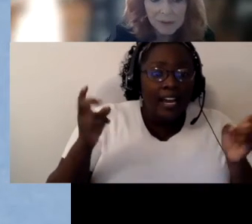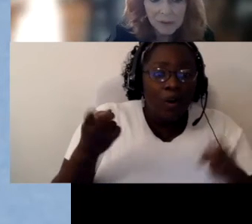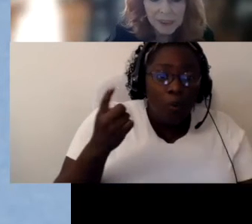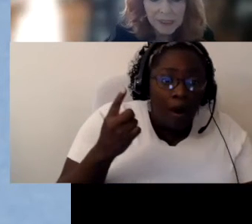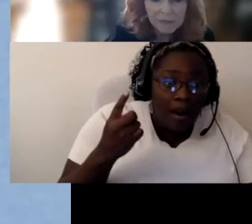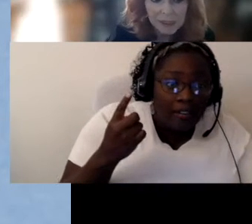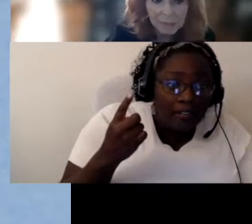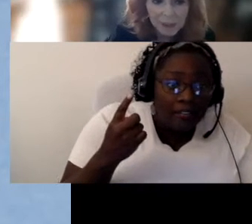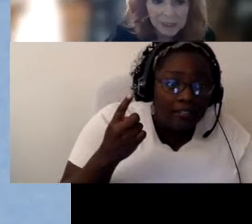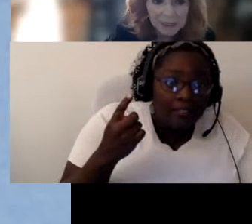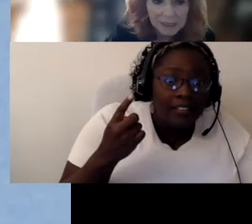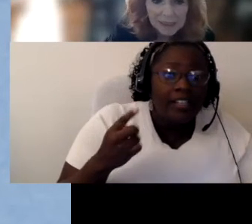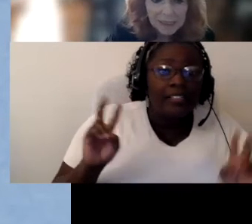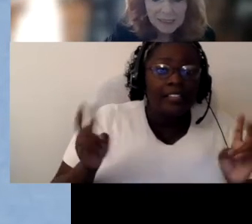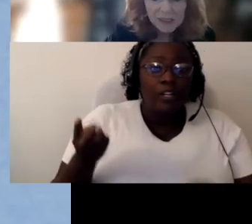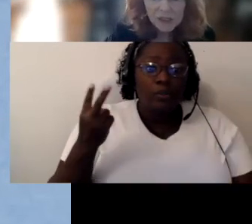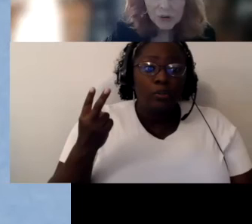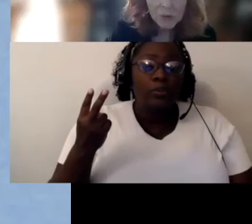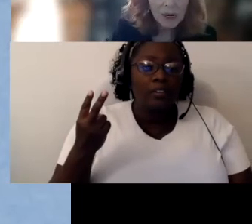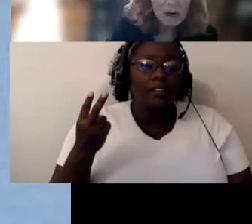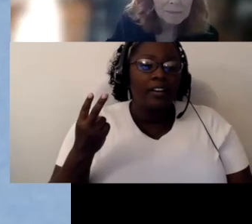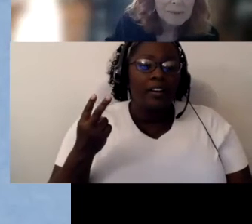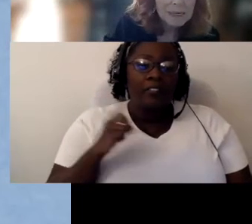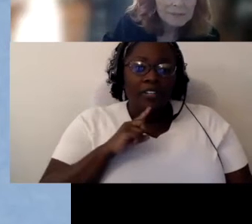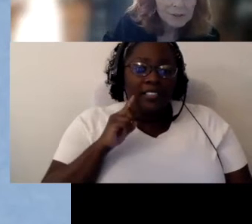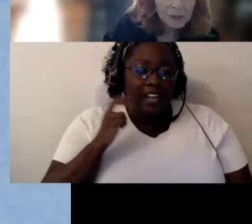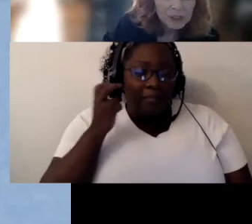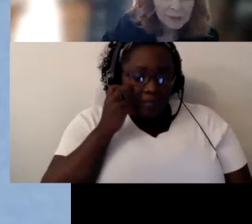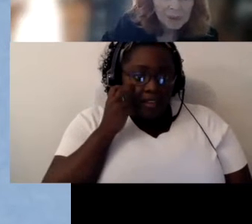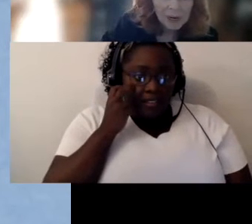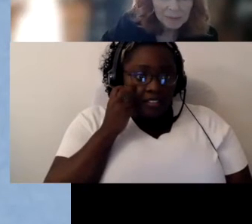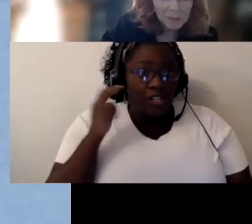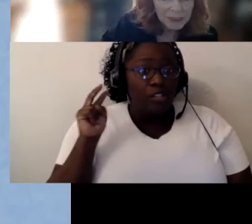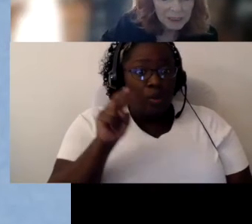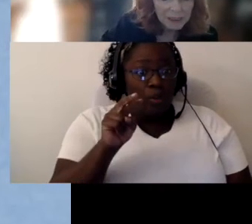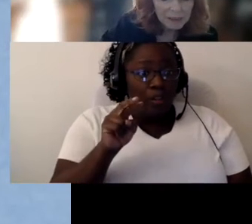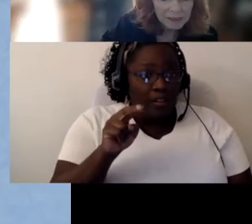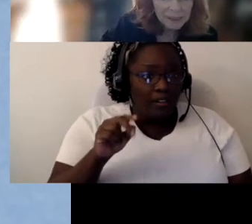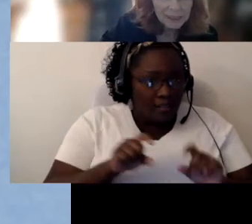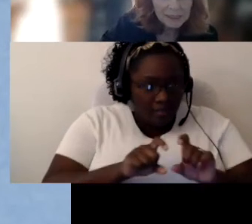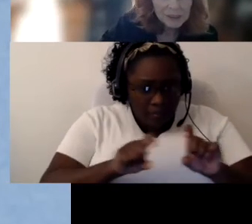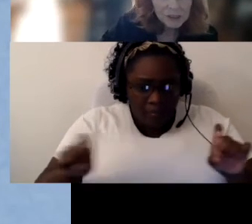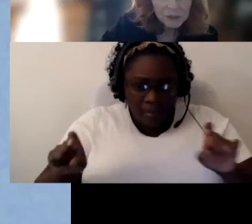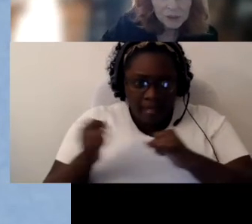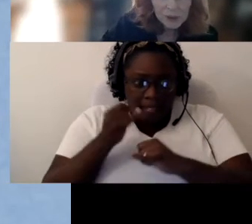title 3 for Deafblind. So if you look at the bottom one here, students who are Deafblind